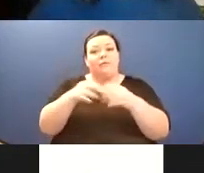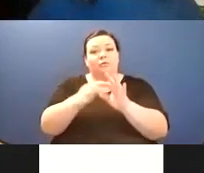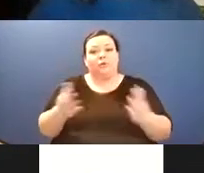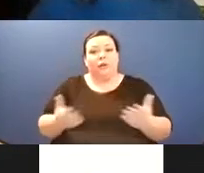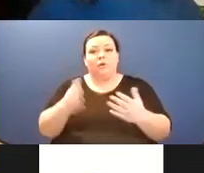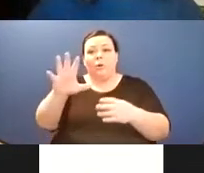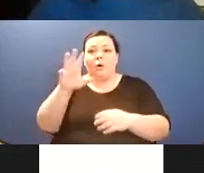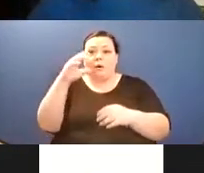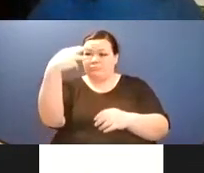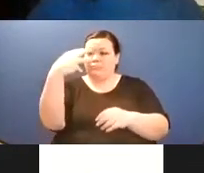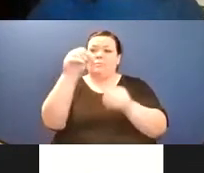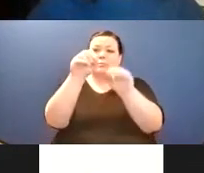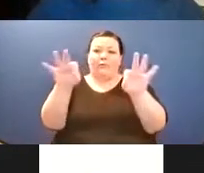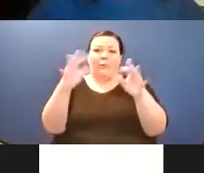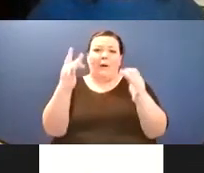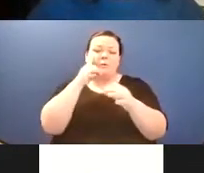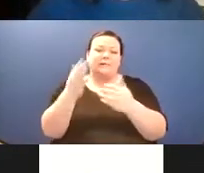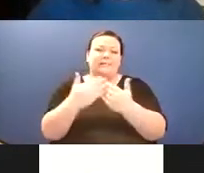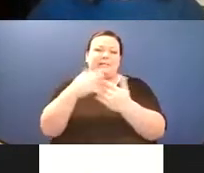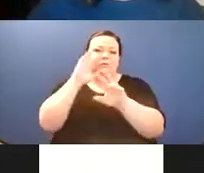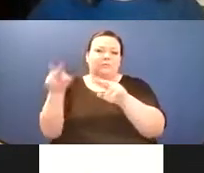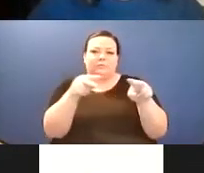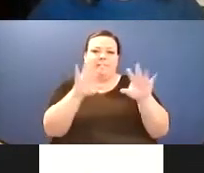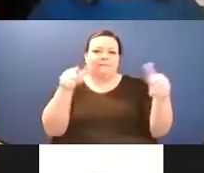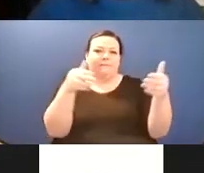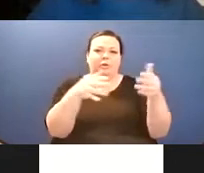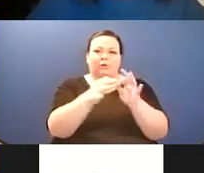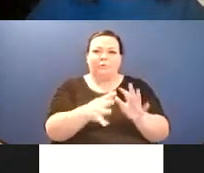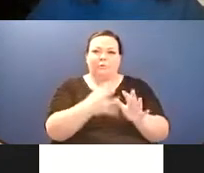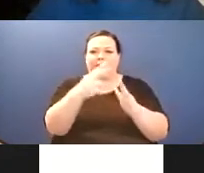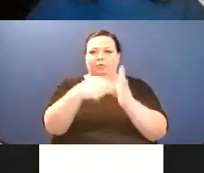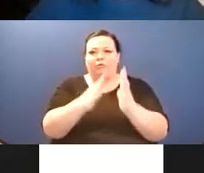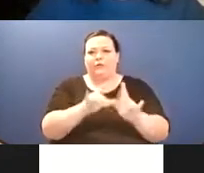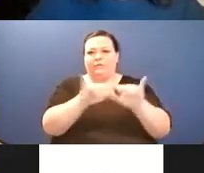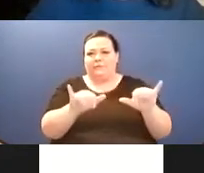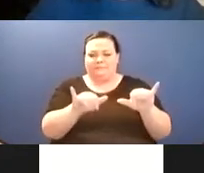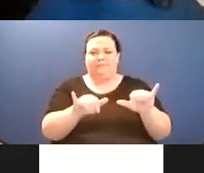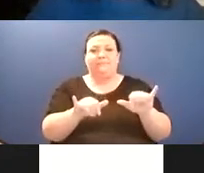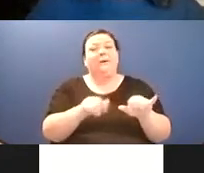and then we'll move into Aditi's reading, um, so first we're going to hear from our very own